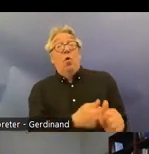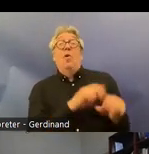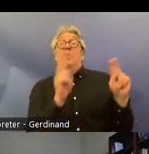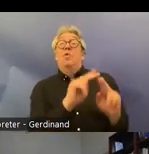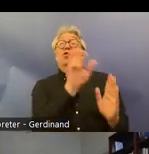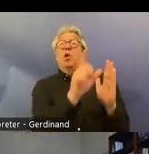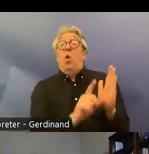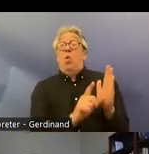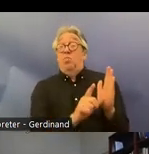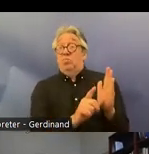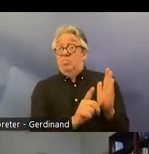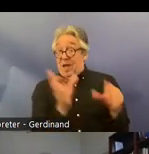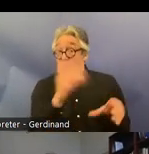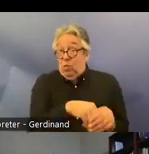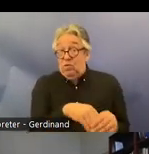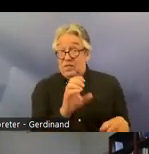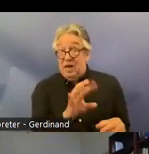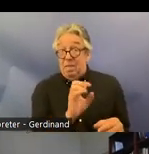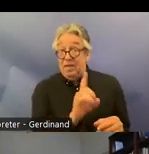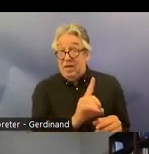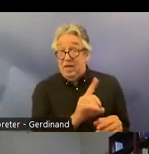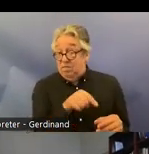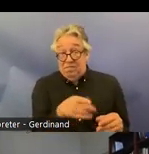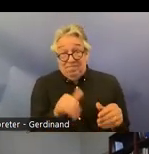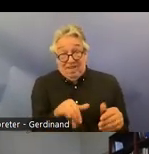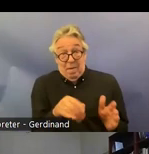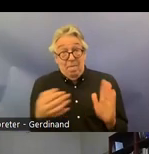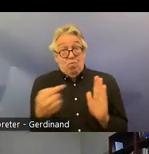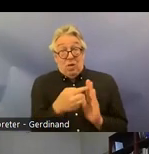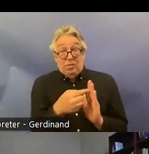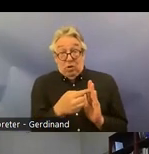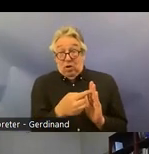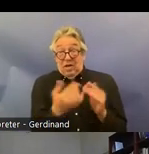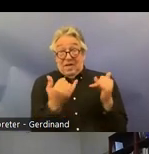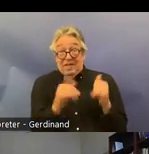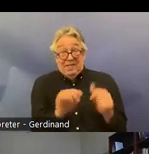the crpd this still applies and that's um without incoporation we have the